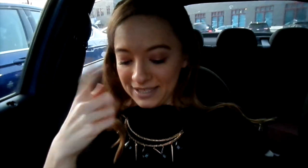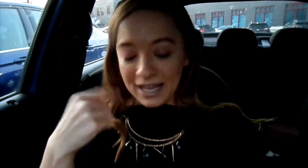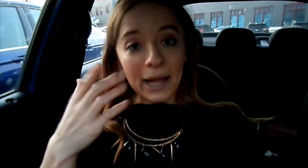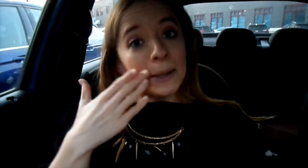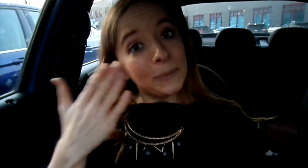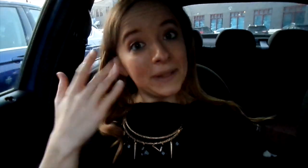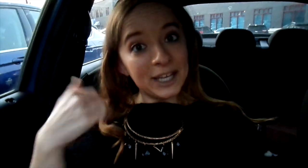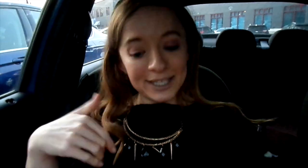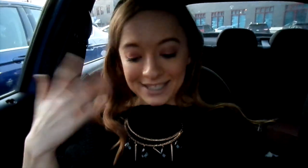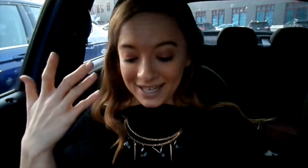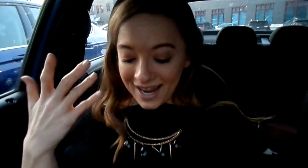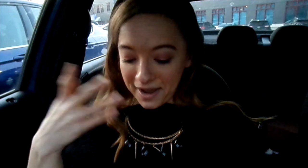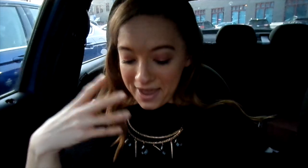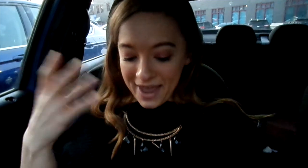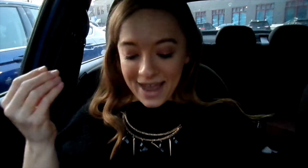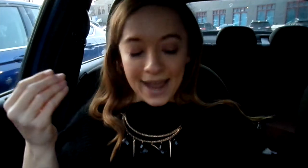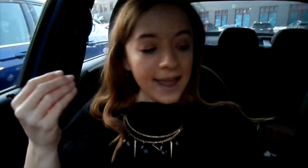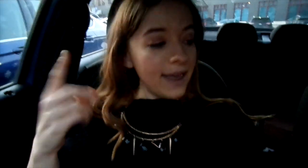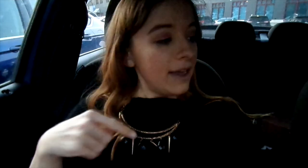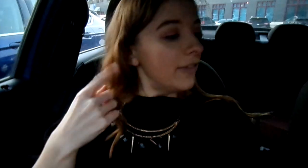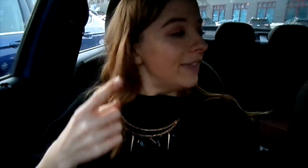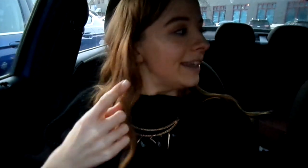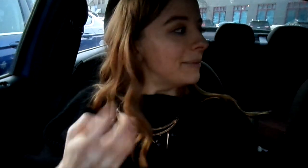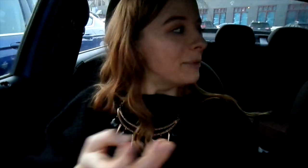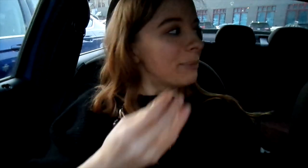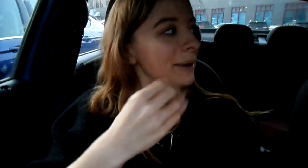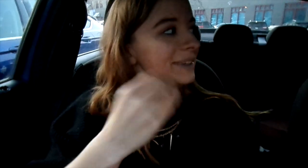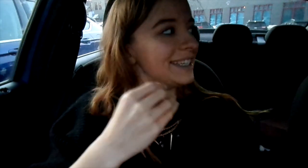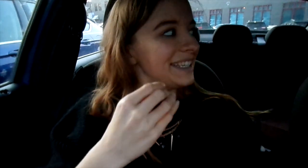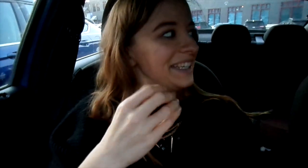I look really good today and then we're probably gonna eat